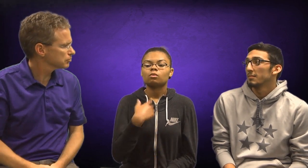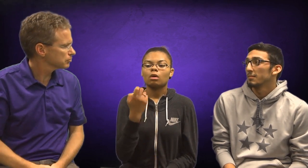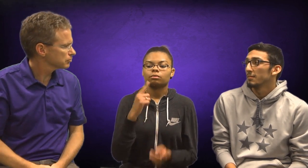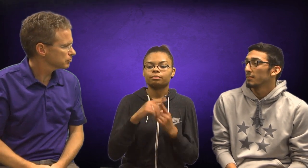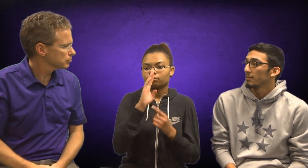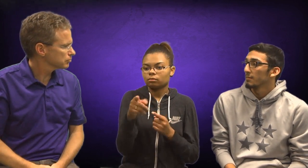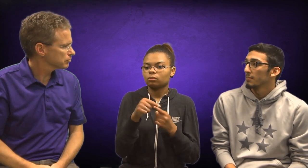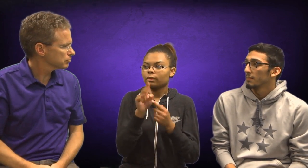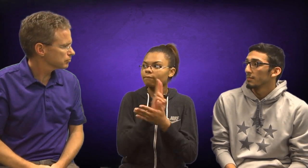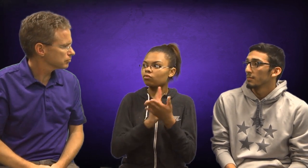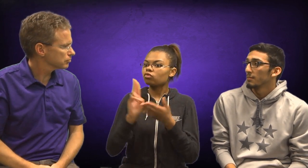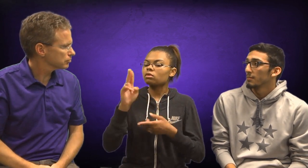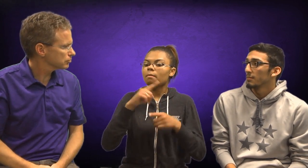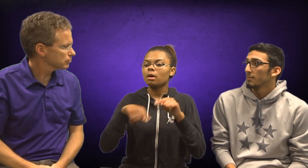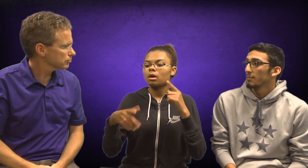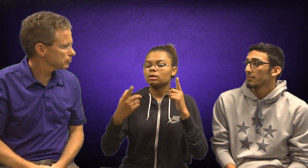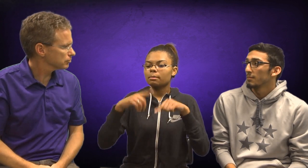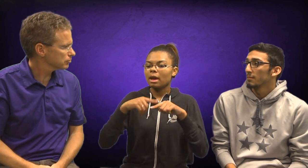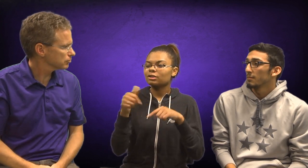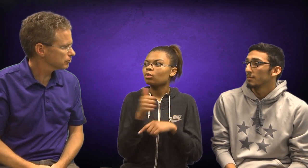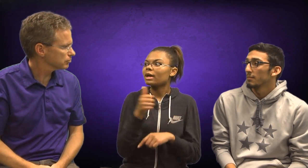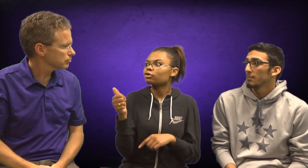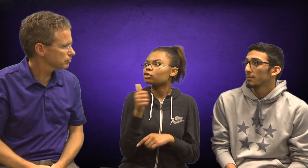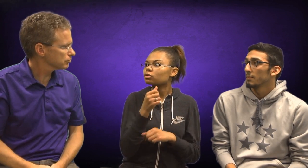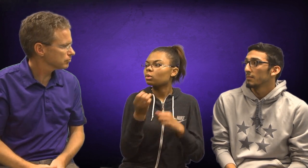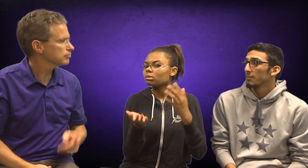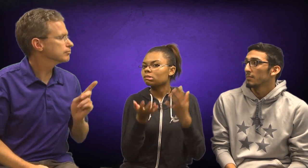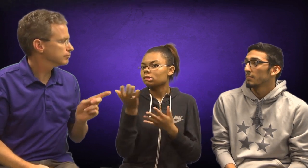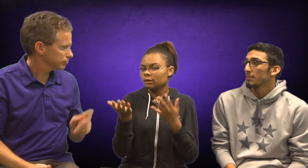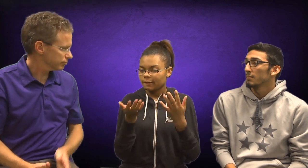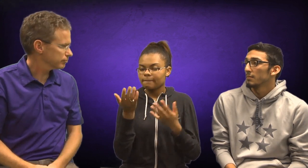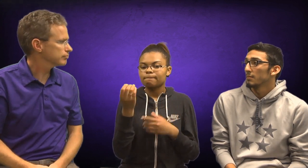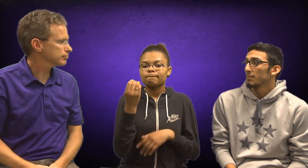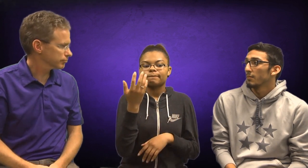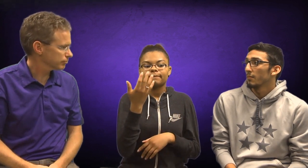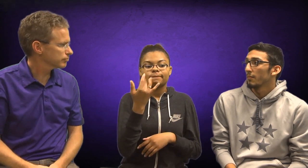Well, I want to go straight into college. But it depends on my transportation.